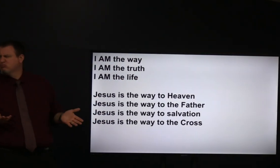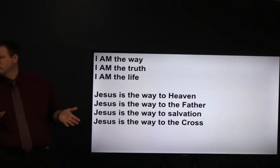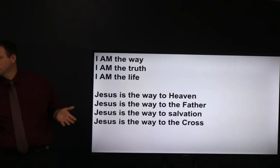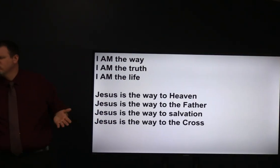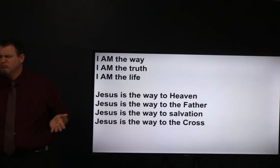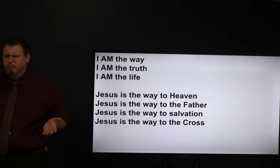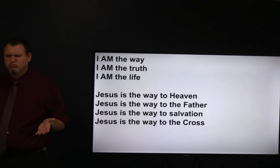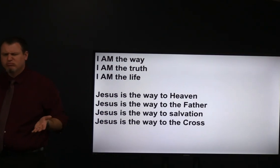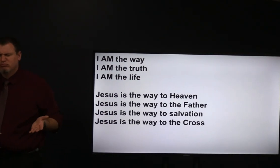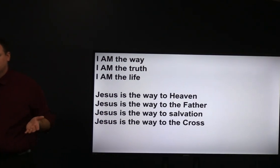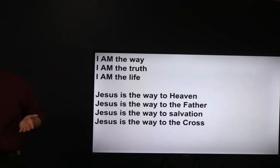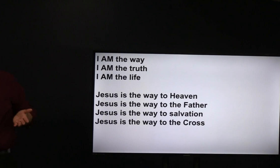what truth